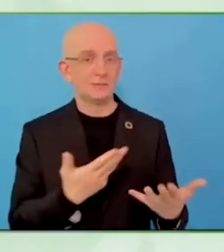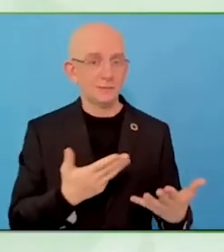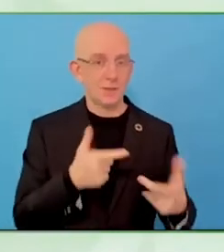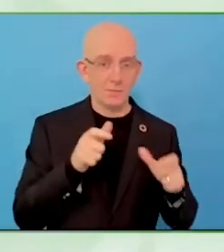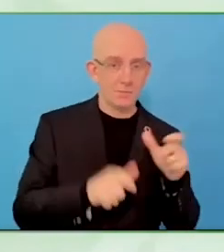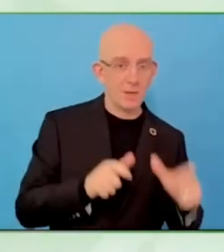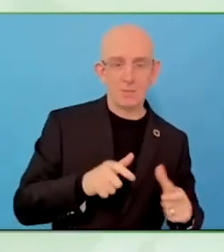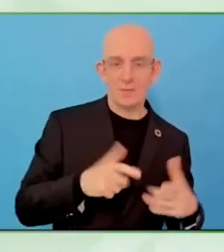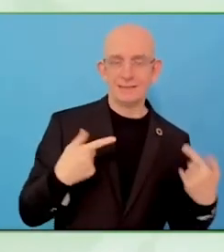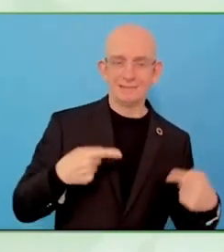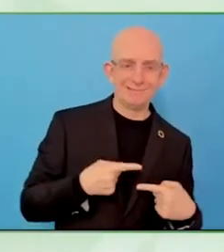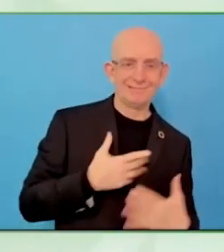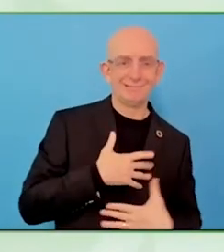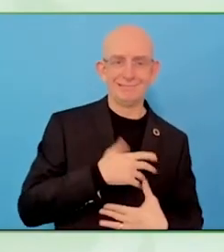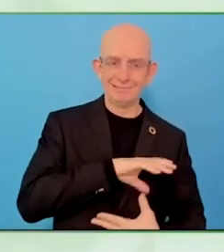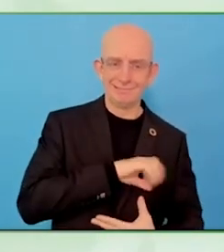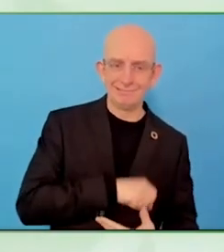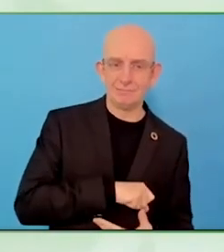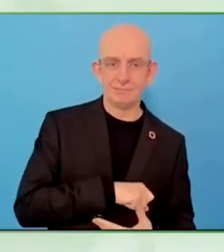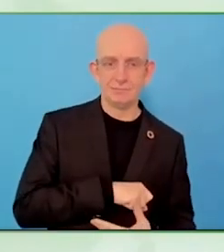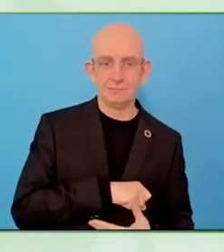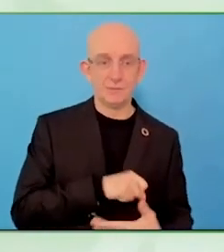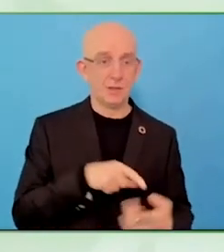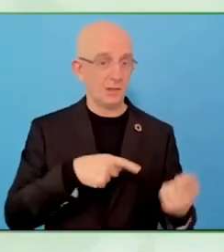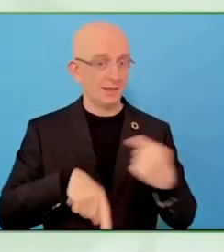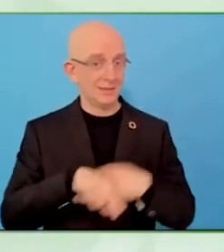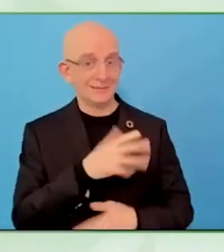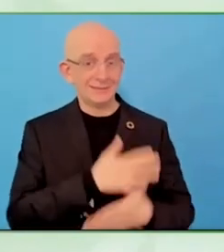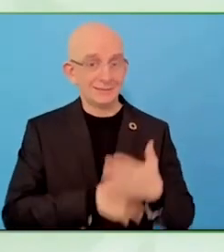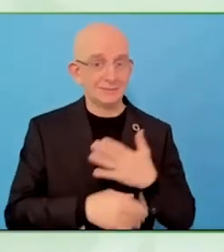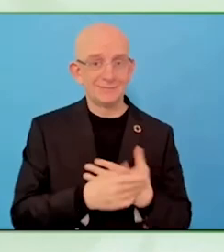I thought, you will see, it is going to be really successful.